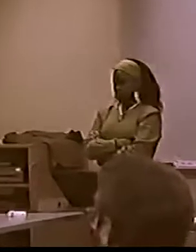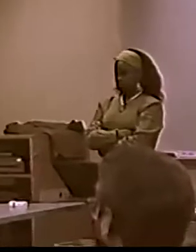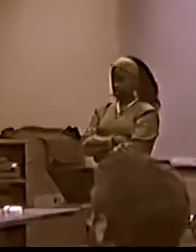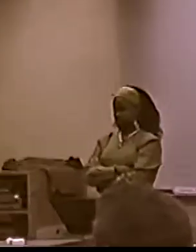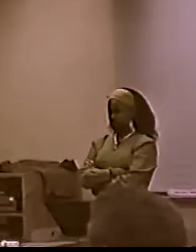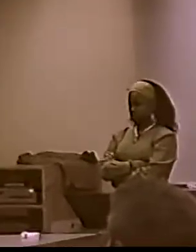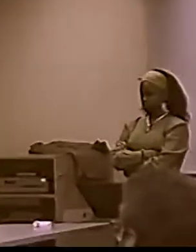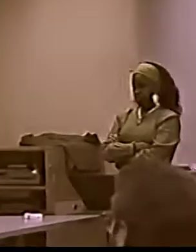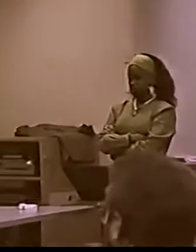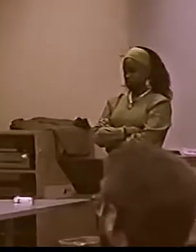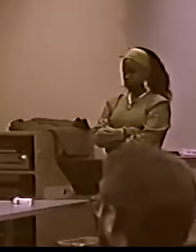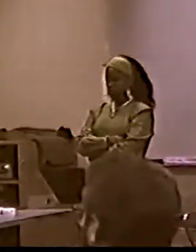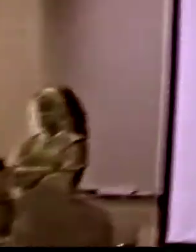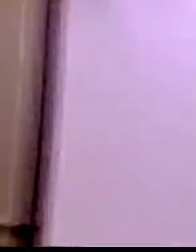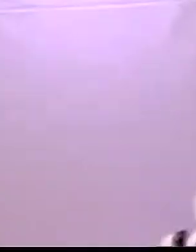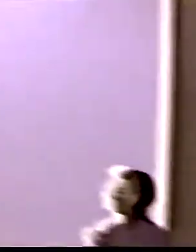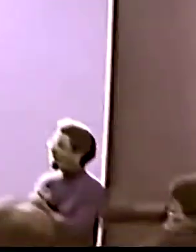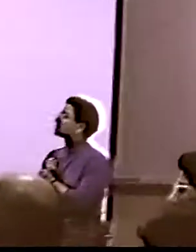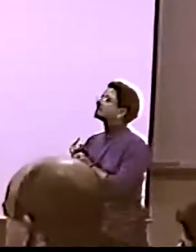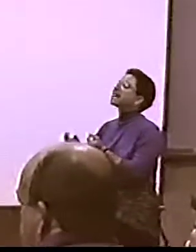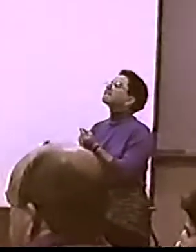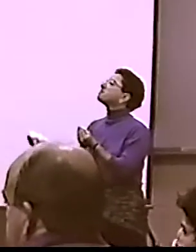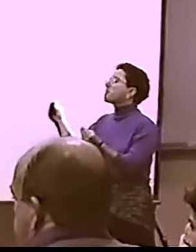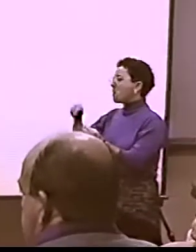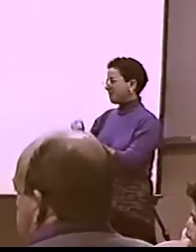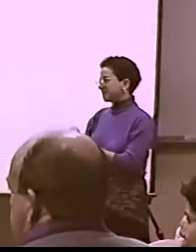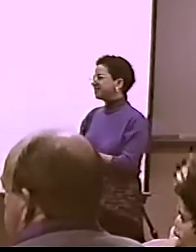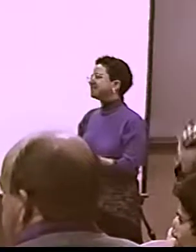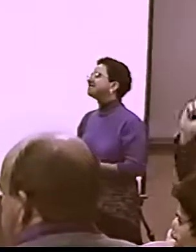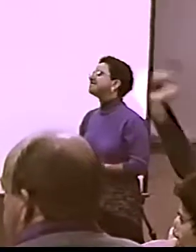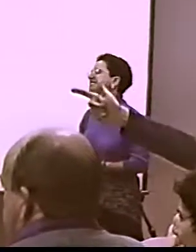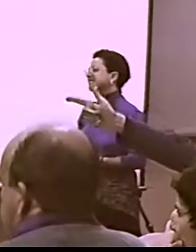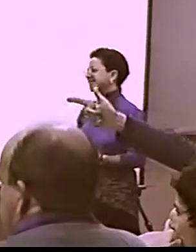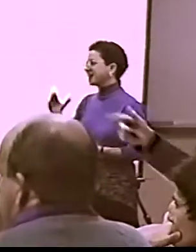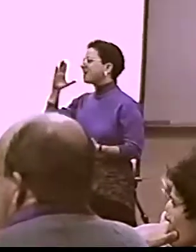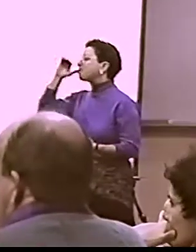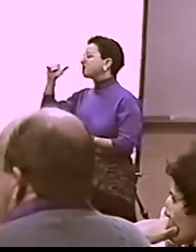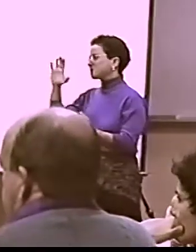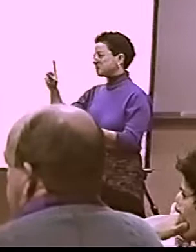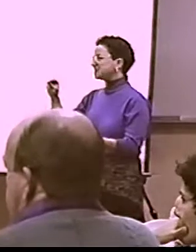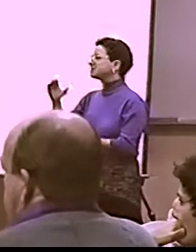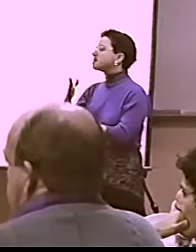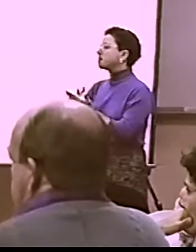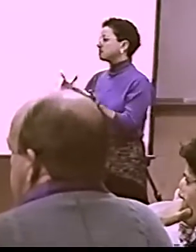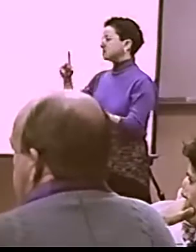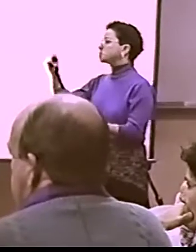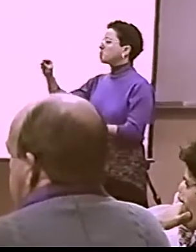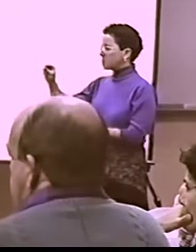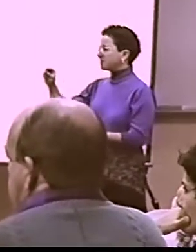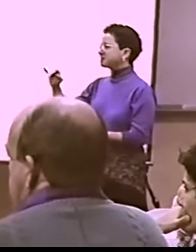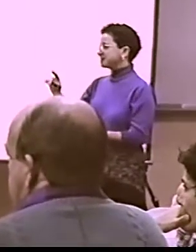IF IT WAS BLACK SENTENCES, MORE INFO THAT WE COULD UNDERSTAND, THEN I'M SURE I WOULD LOVE TO SEE AGAIN.